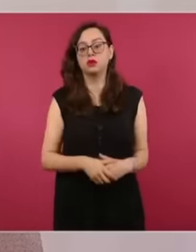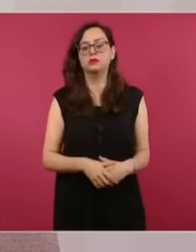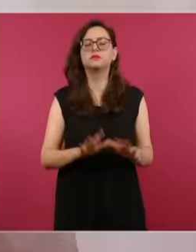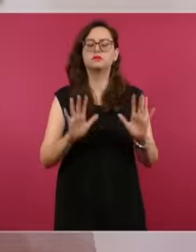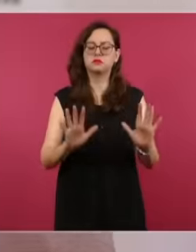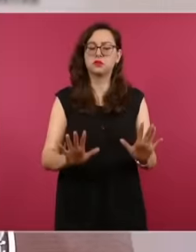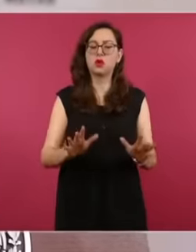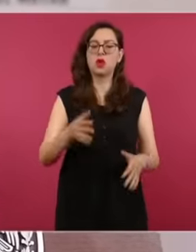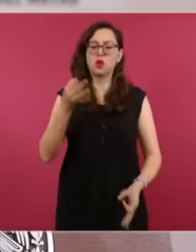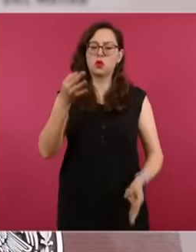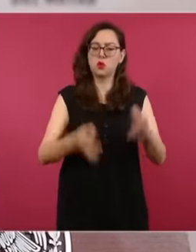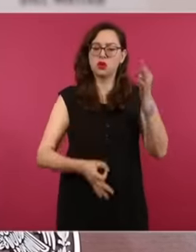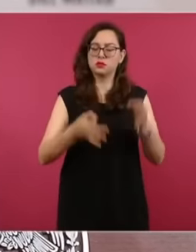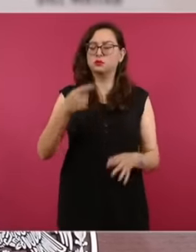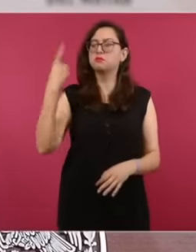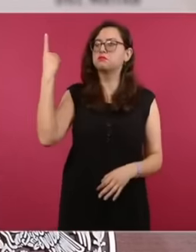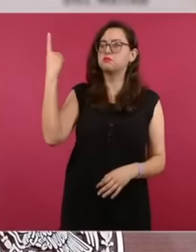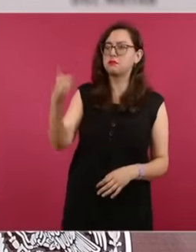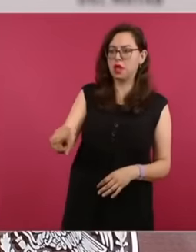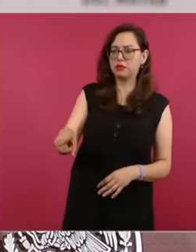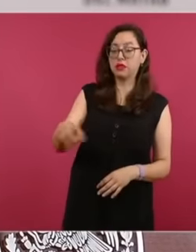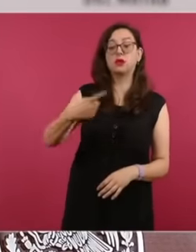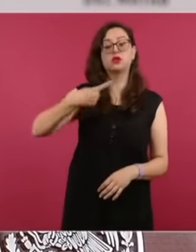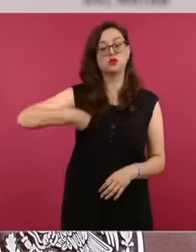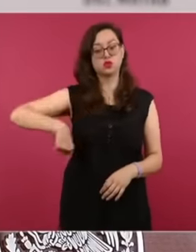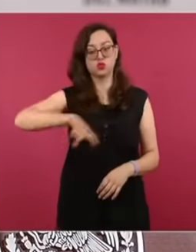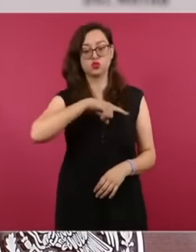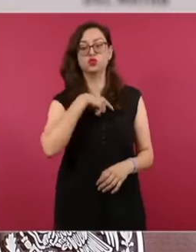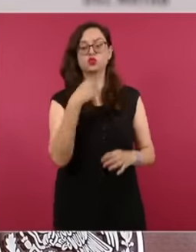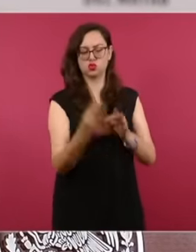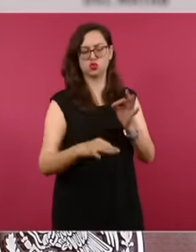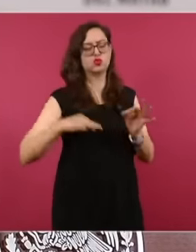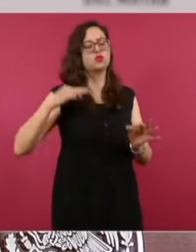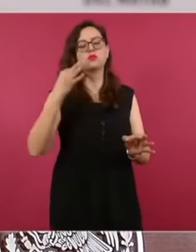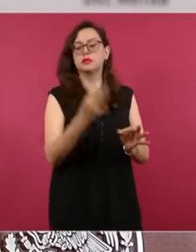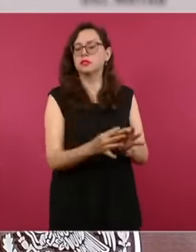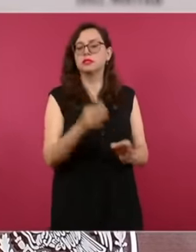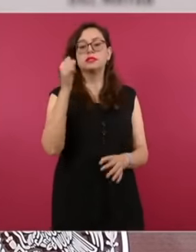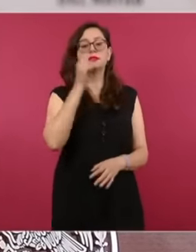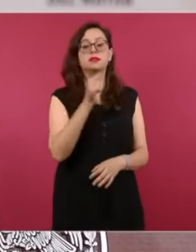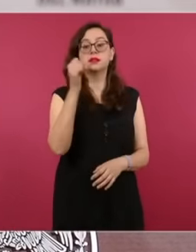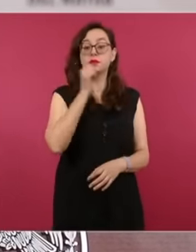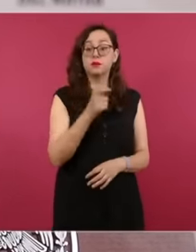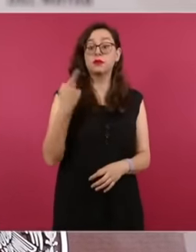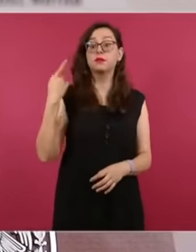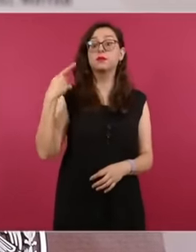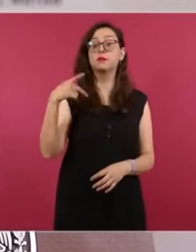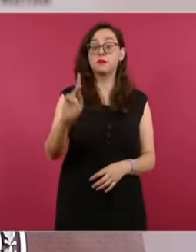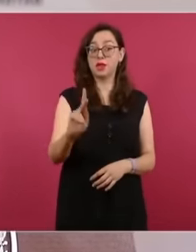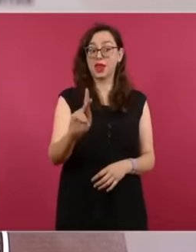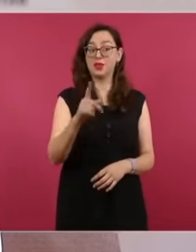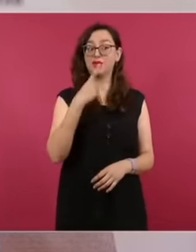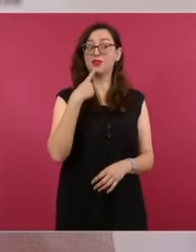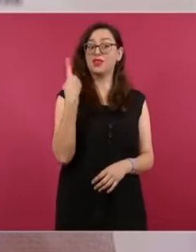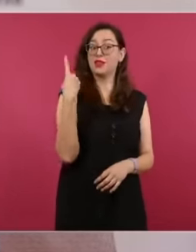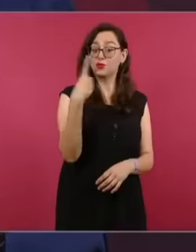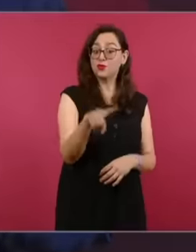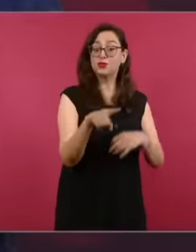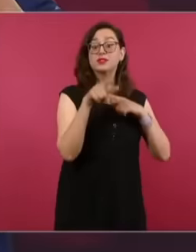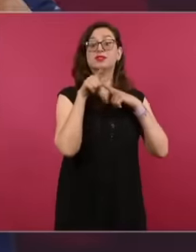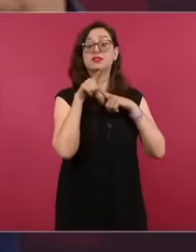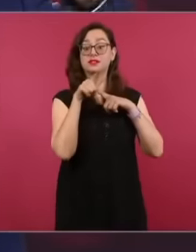a court order but we are going to litigate it and here we are going to be